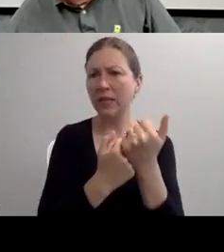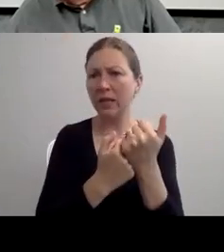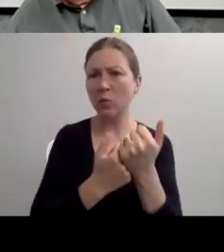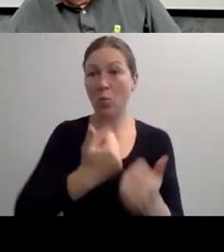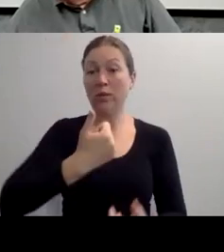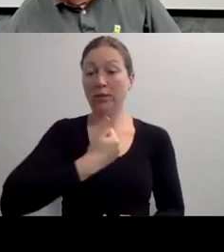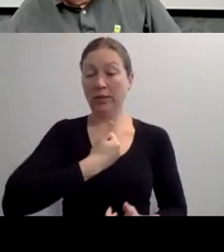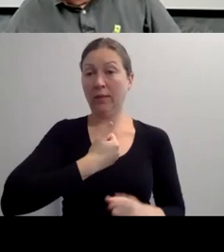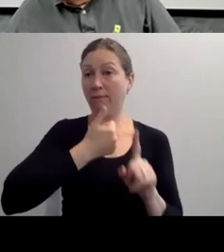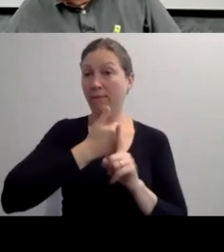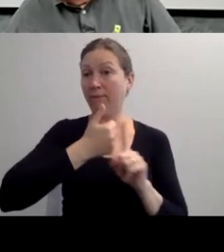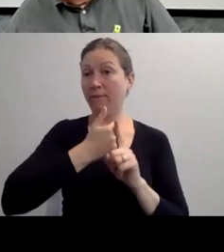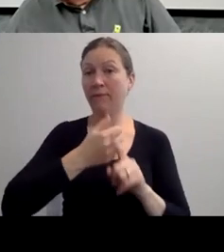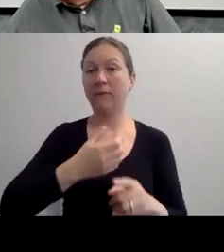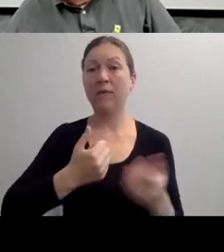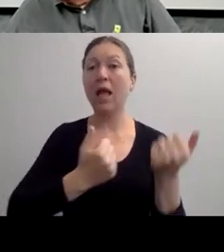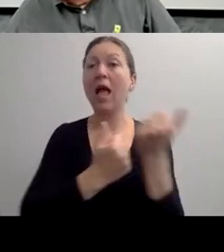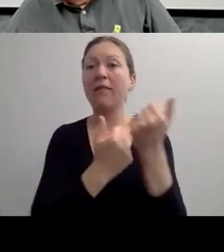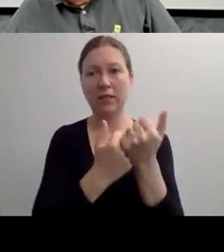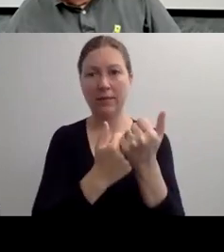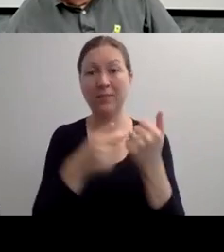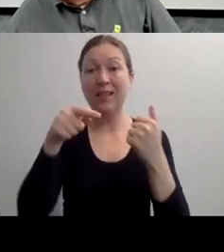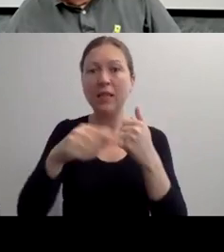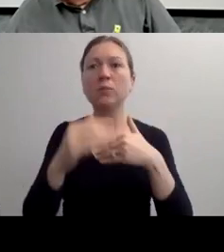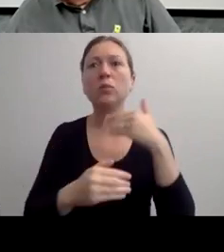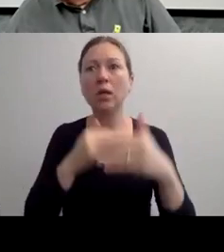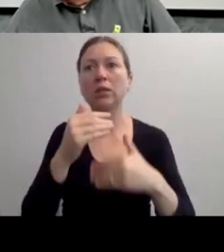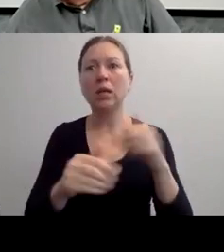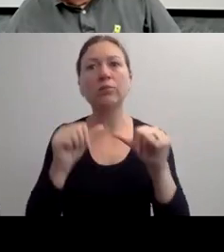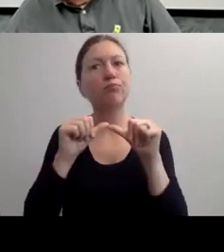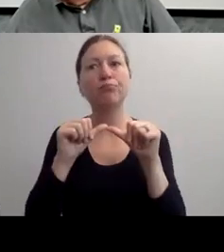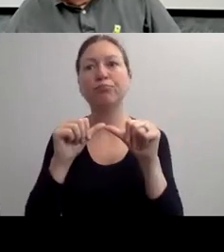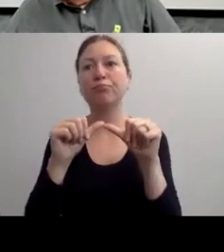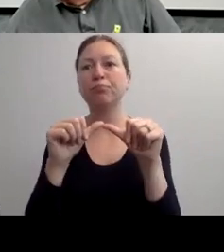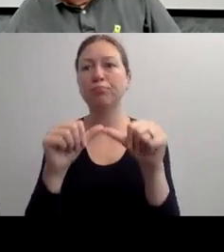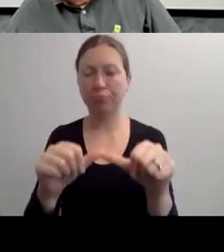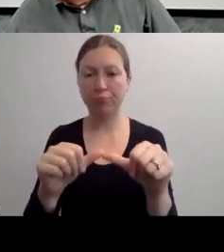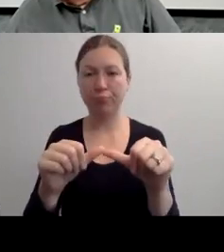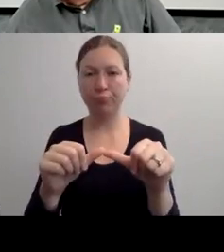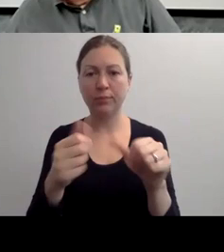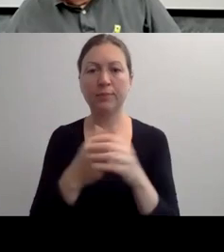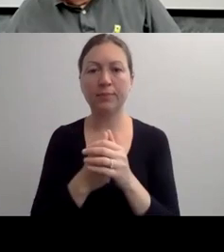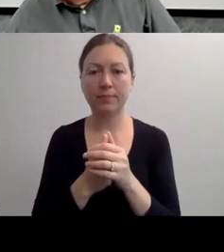SO YOU SEE THIS PICTURE HERE. THIS IS ACTUALLY OF STEVE AND ONE OF HIS EMPLOYEES WHO HE HIRES.